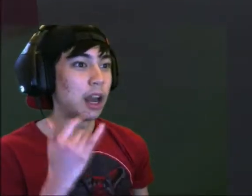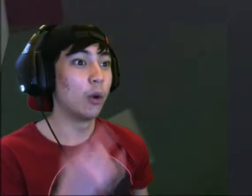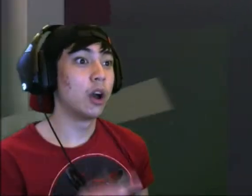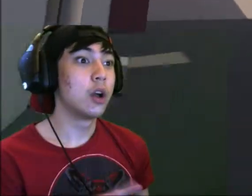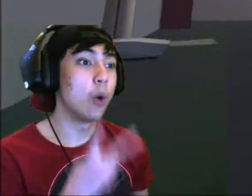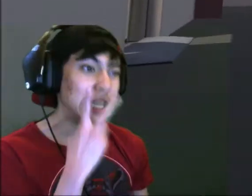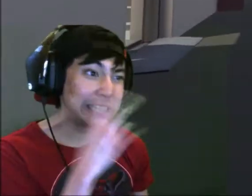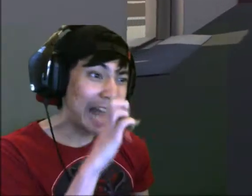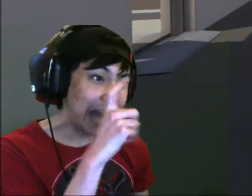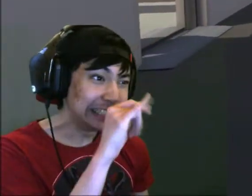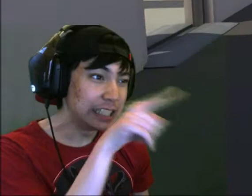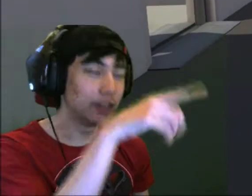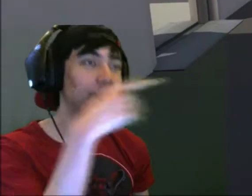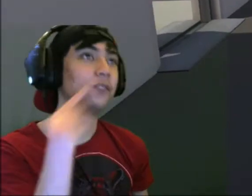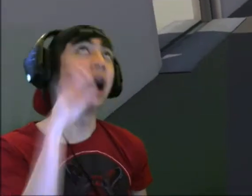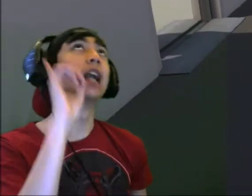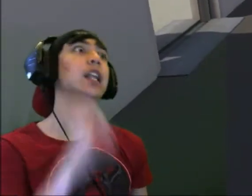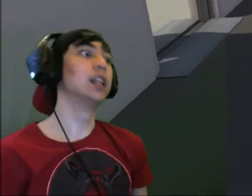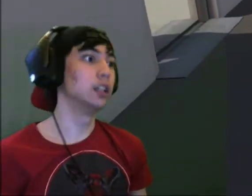Now what - - Oh I see the exit! Finally!